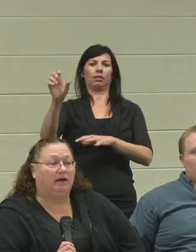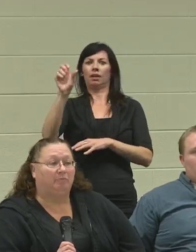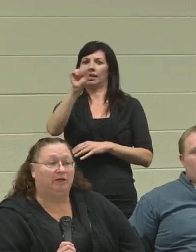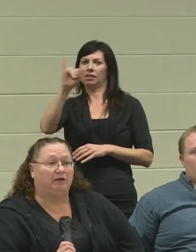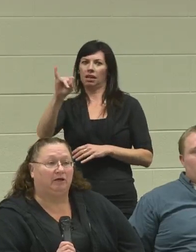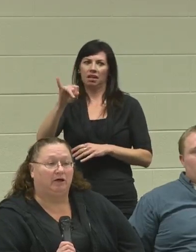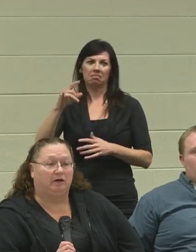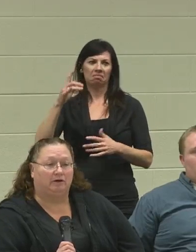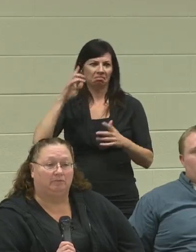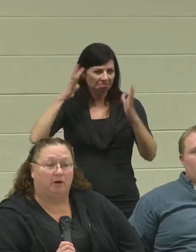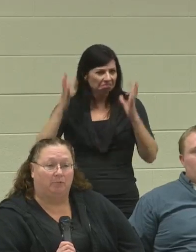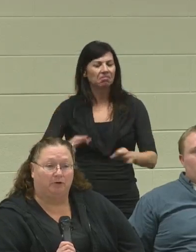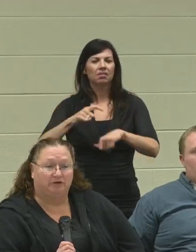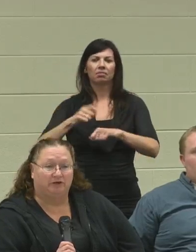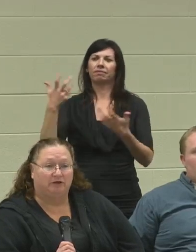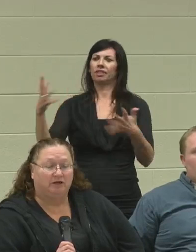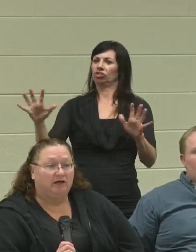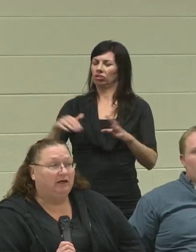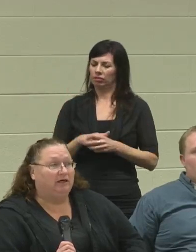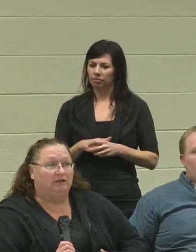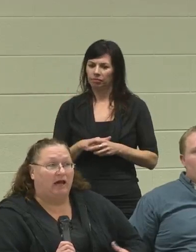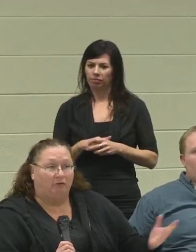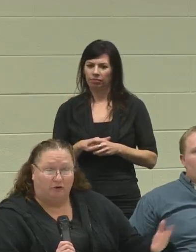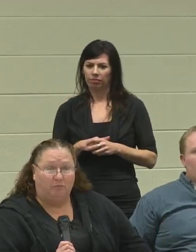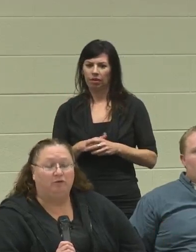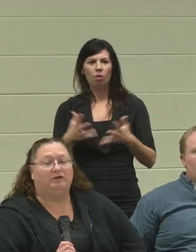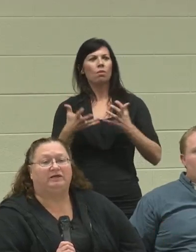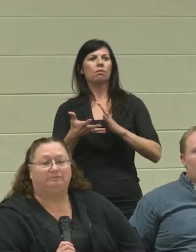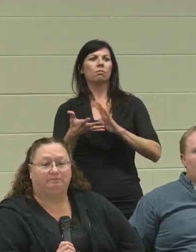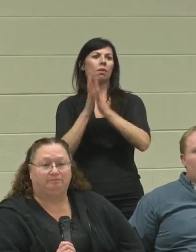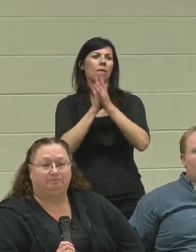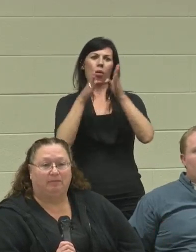and be a person out in the community."